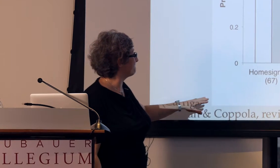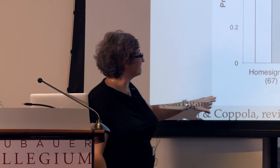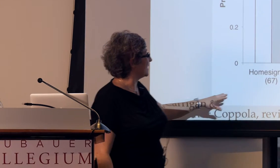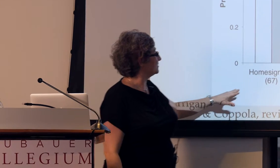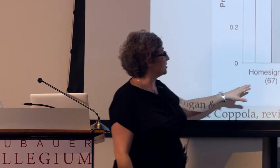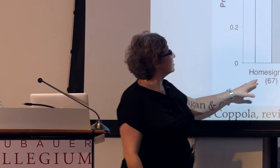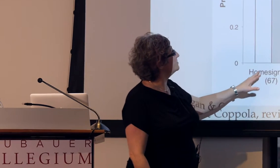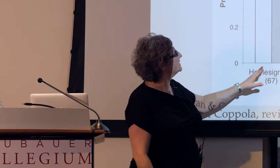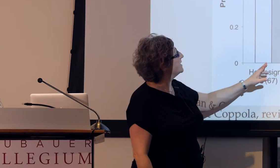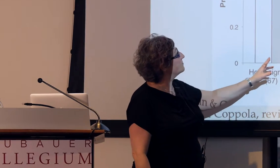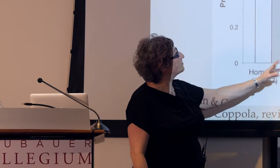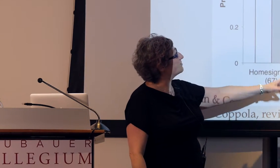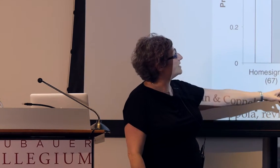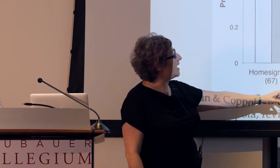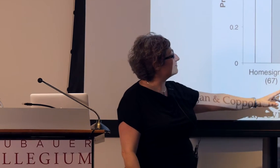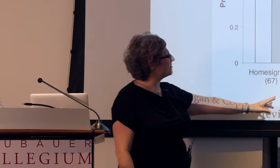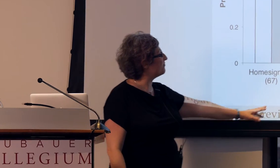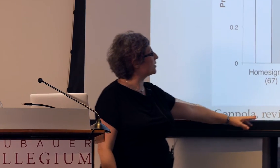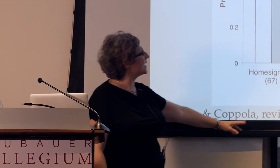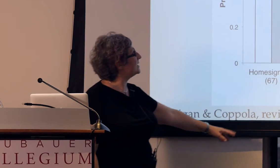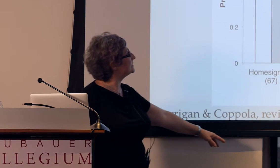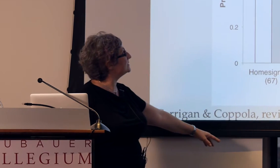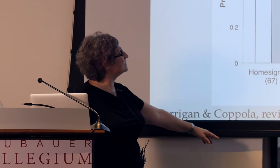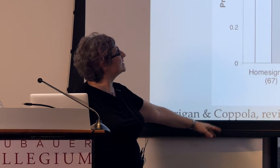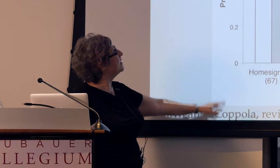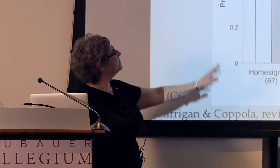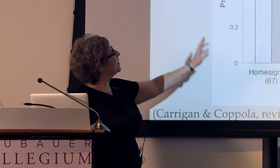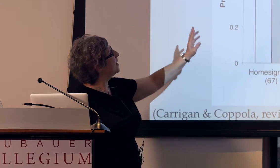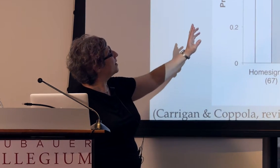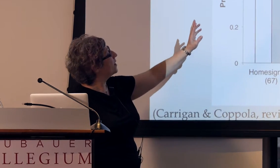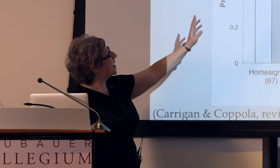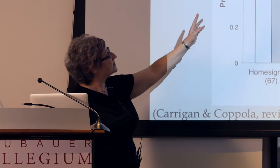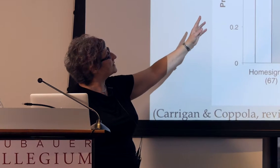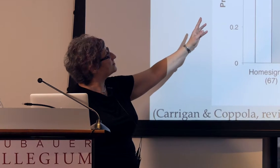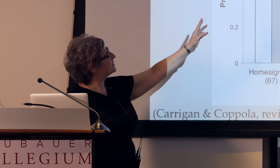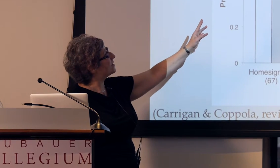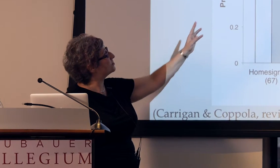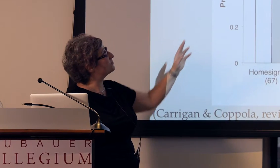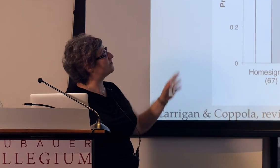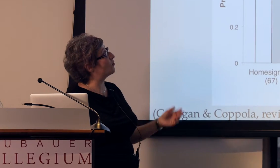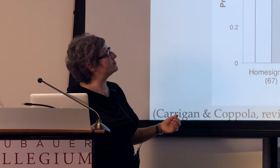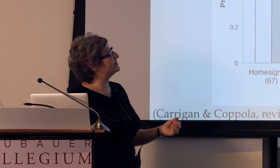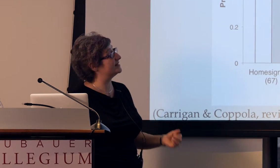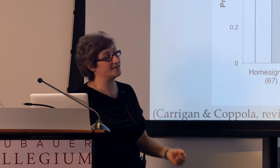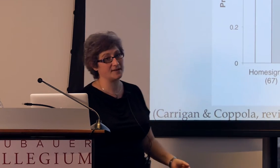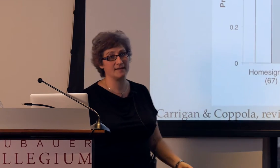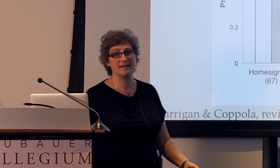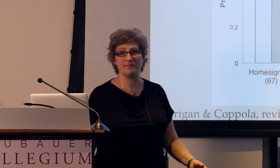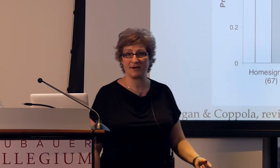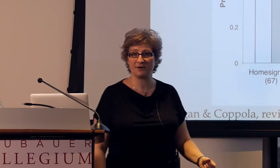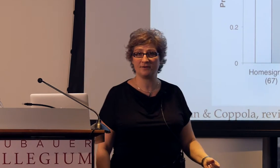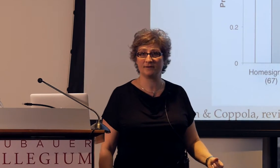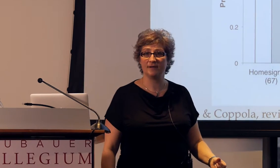So you see in three out of the four cases, the ASL signers performed significantly better.